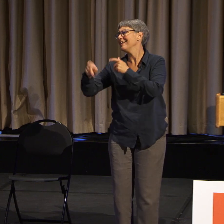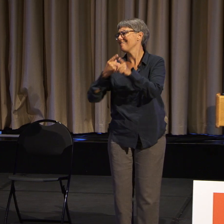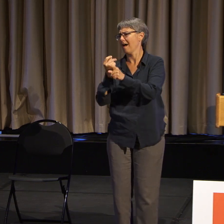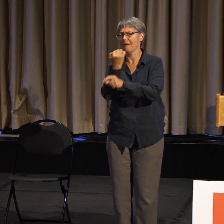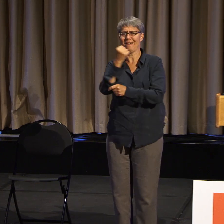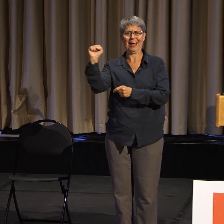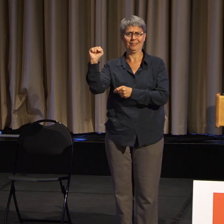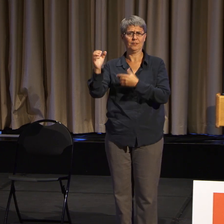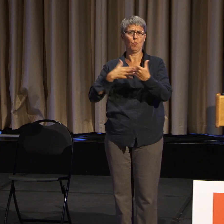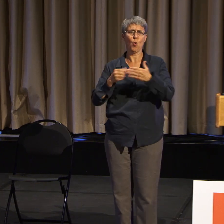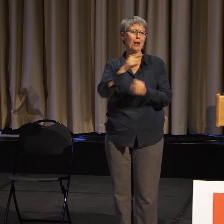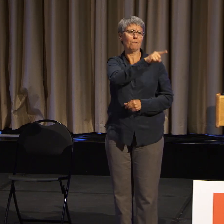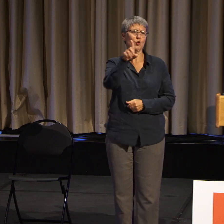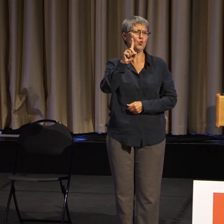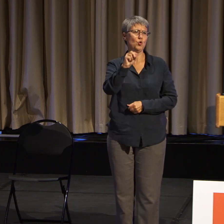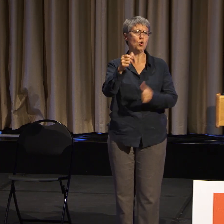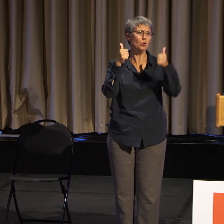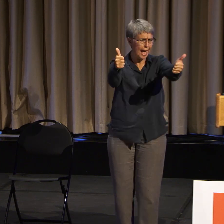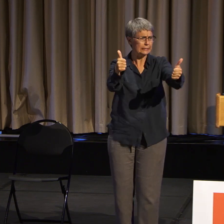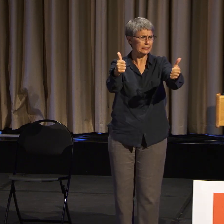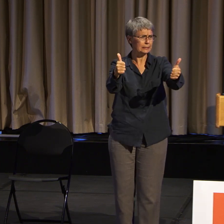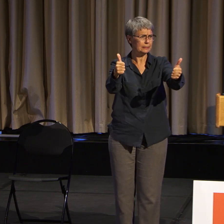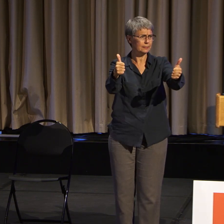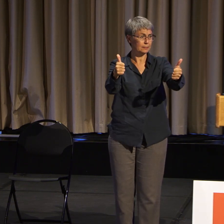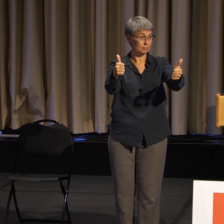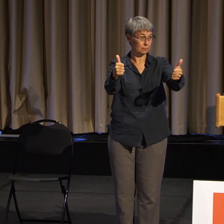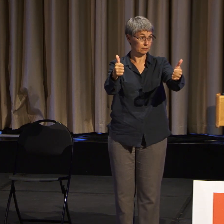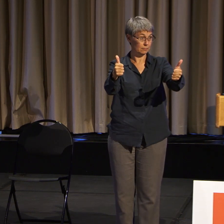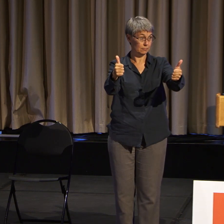But for me, when it gets frustrating,